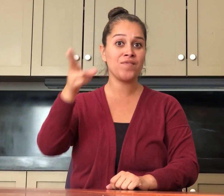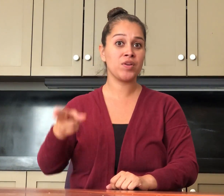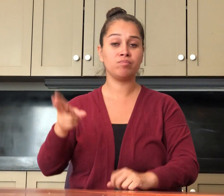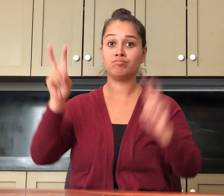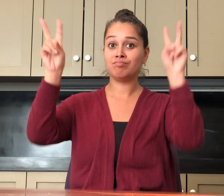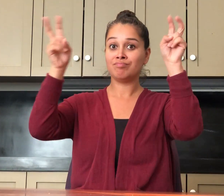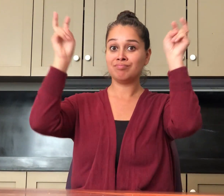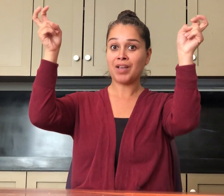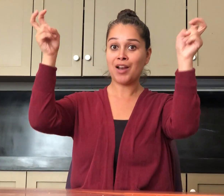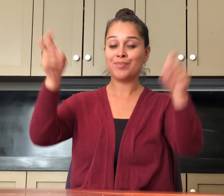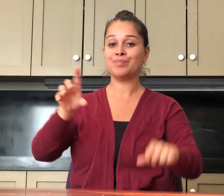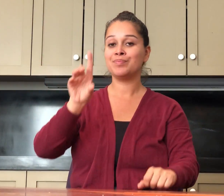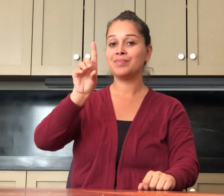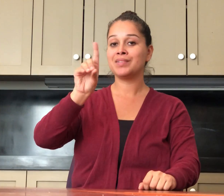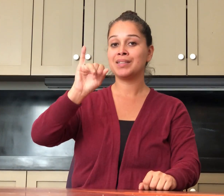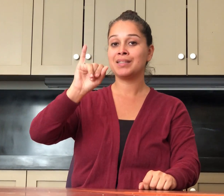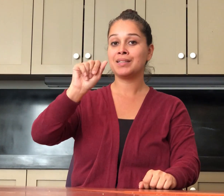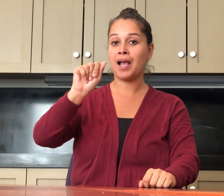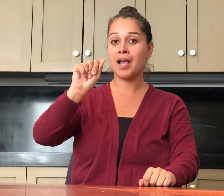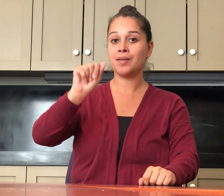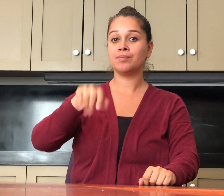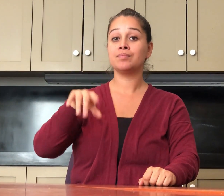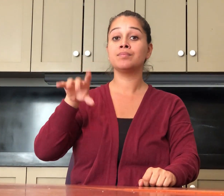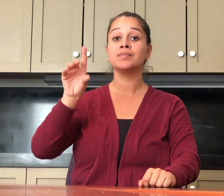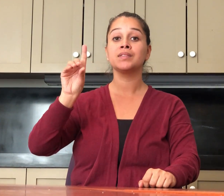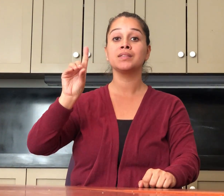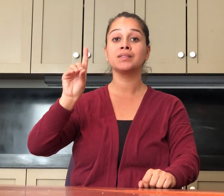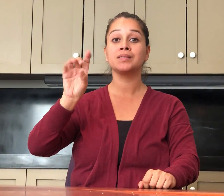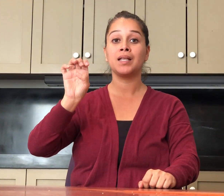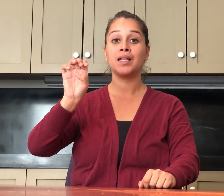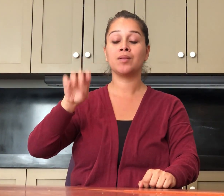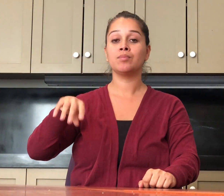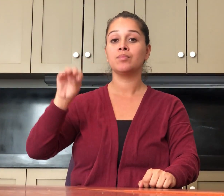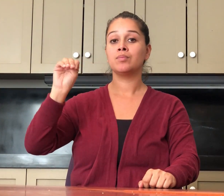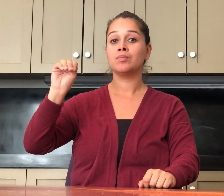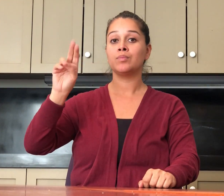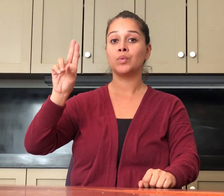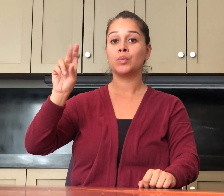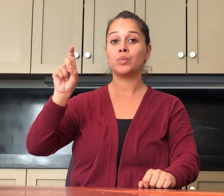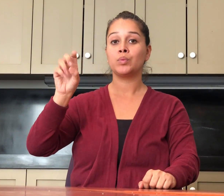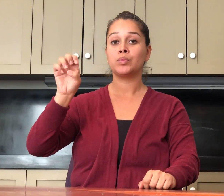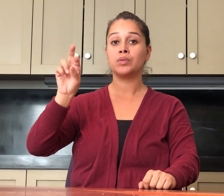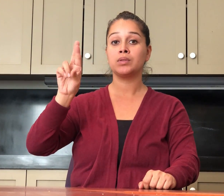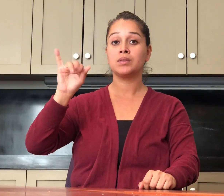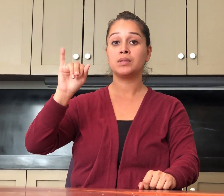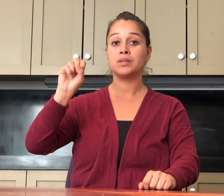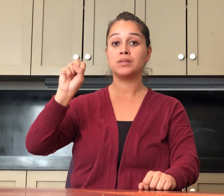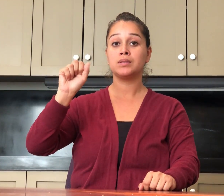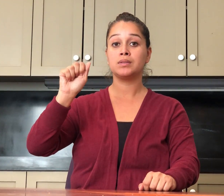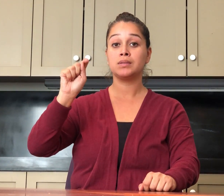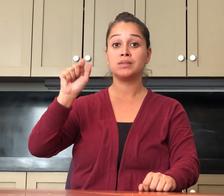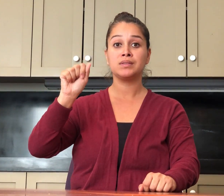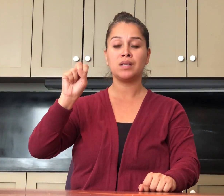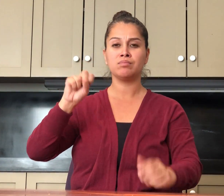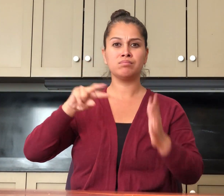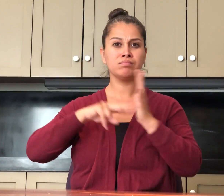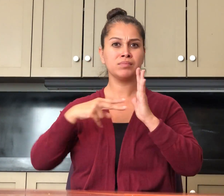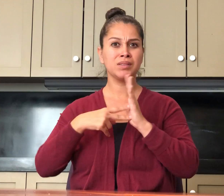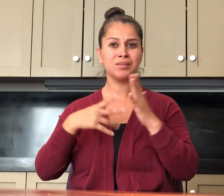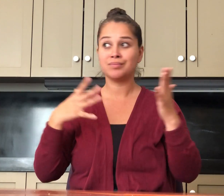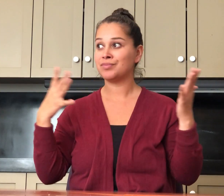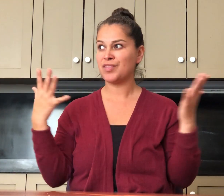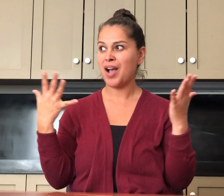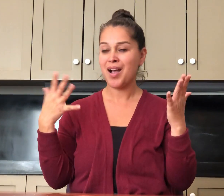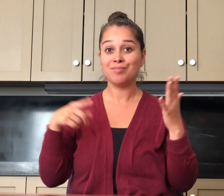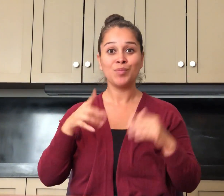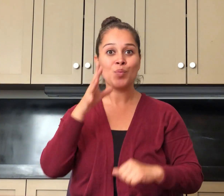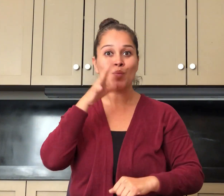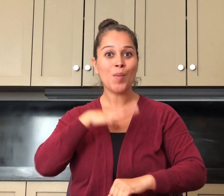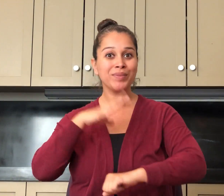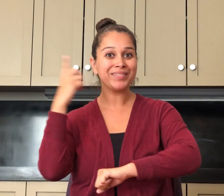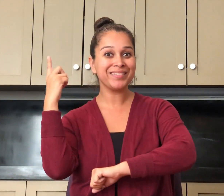It's titled "Dia de Muxeristas" which means Women's Day.